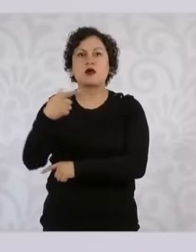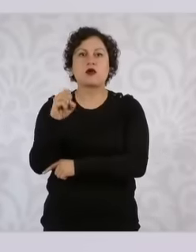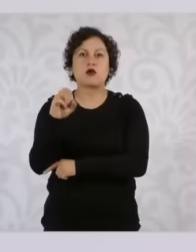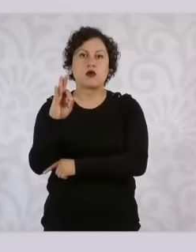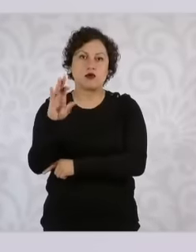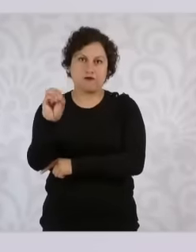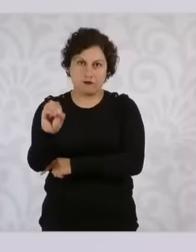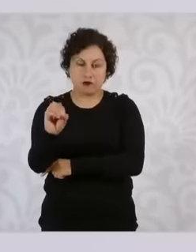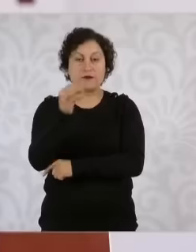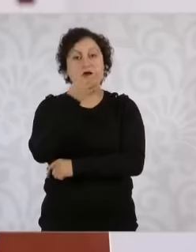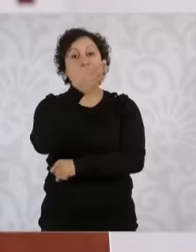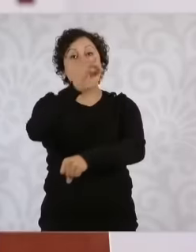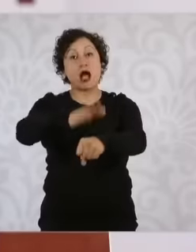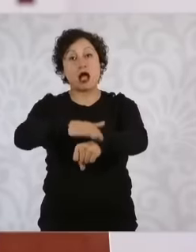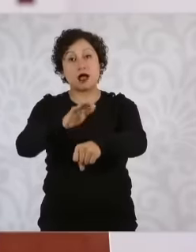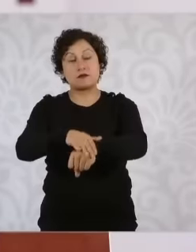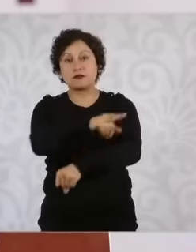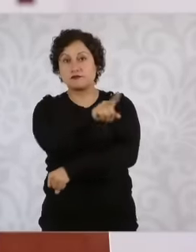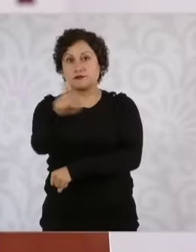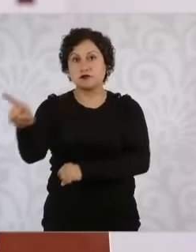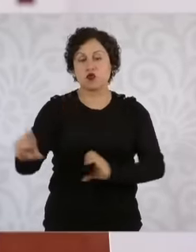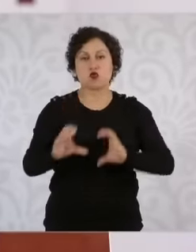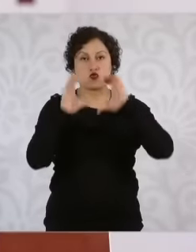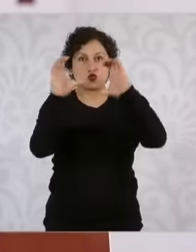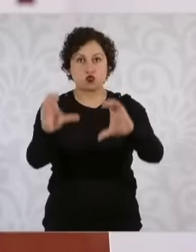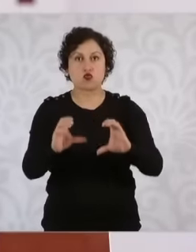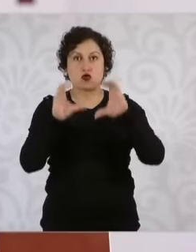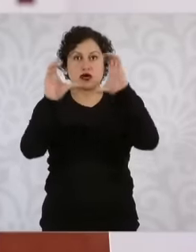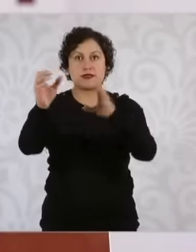recommendations to take extreme precautions for the general population in the area